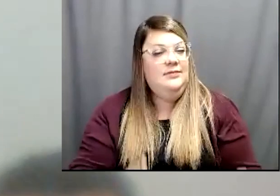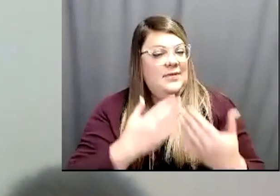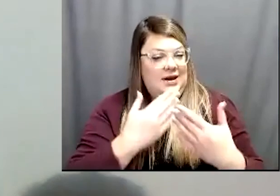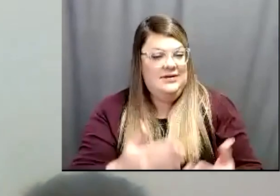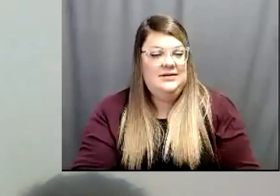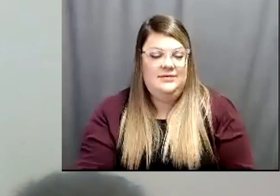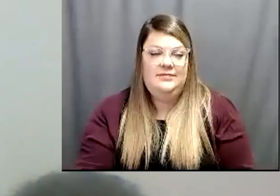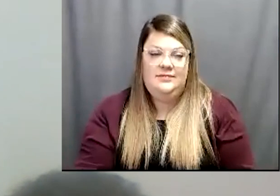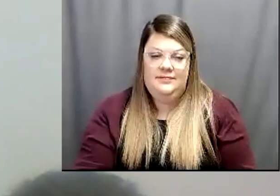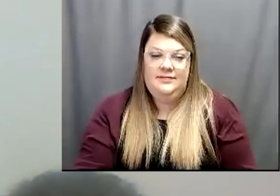Thank you. Thank you guys.